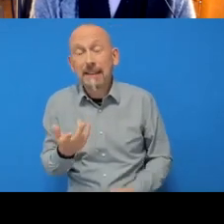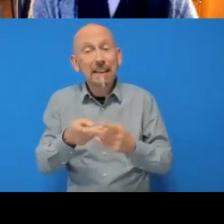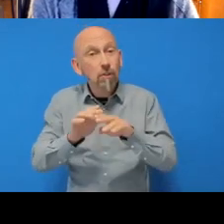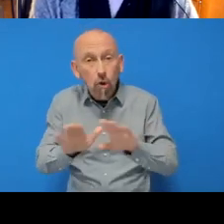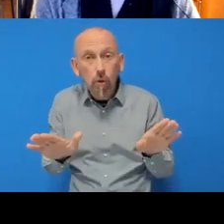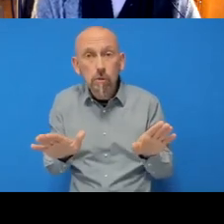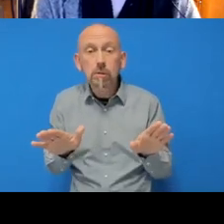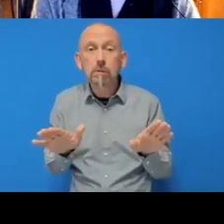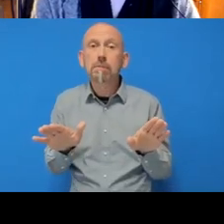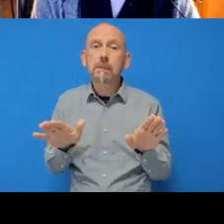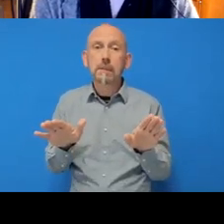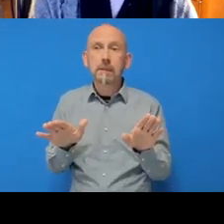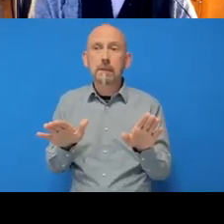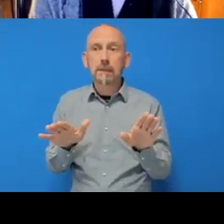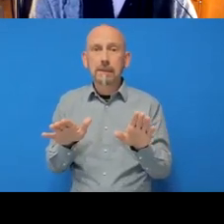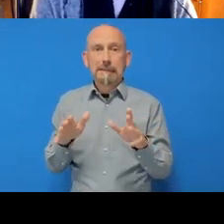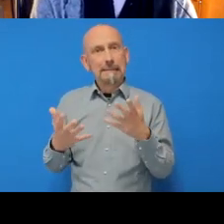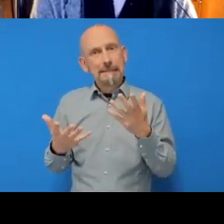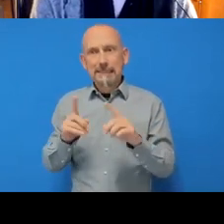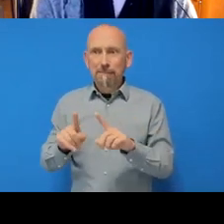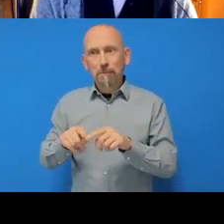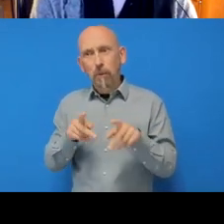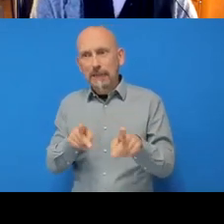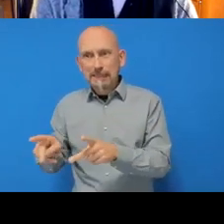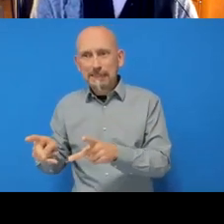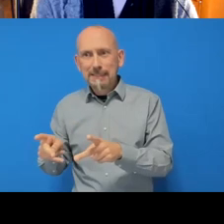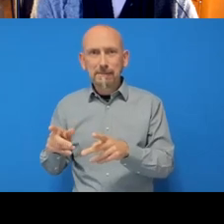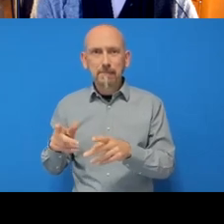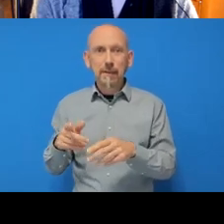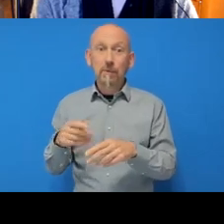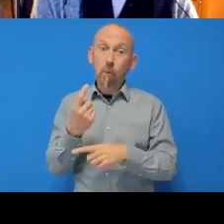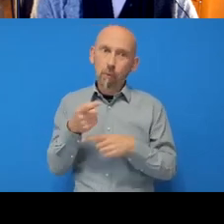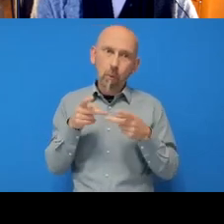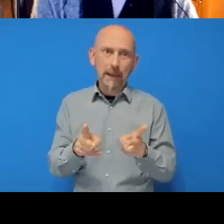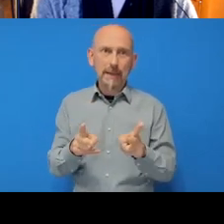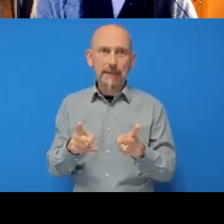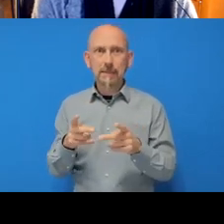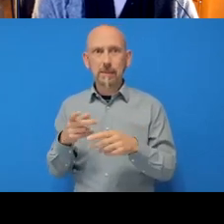you have one or two options. Unfortunately one of them is going into like the Shell or the Terminal so if I